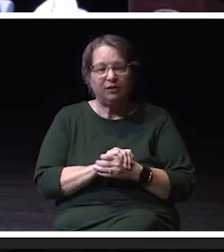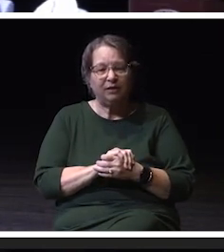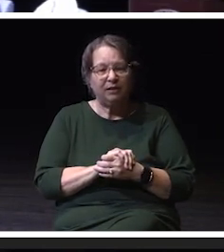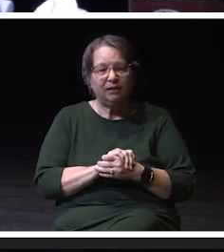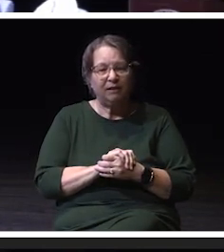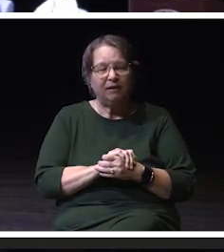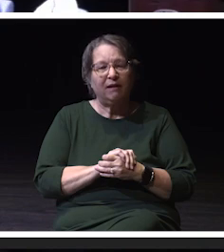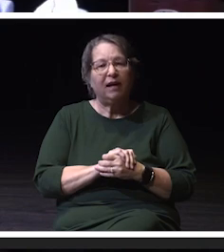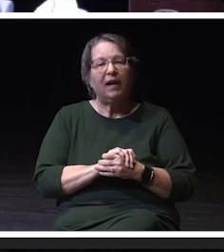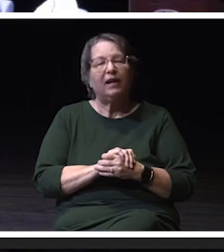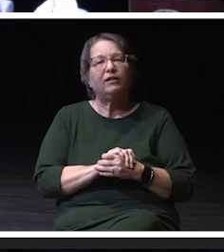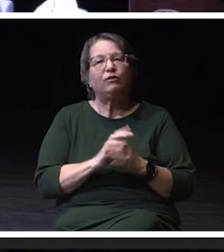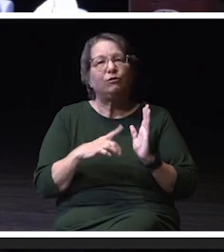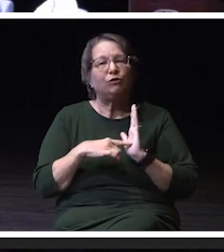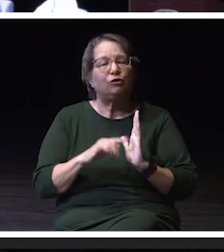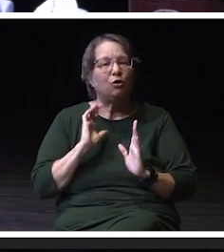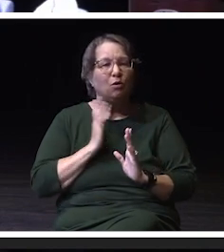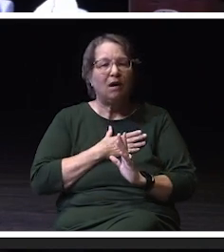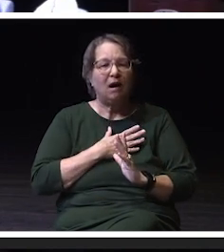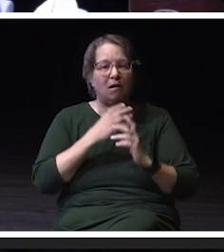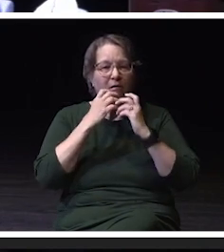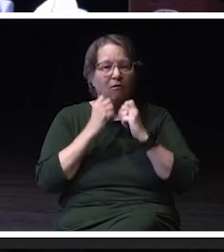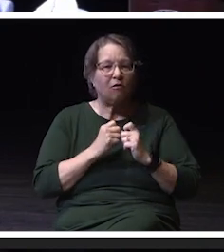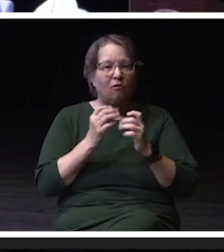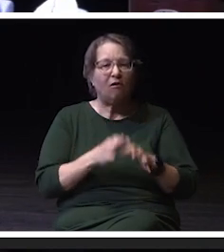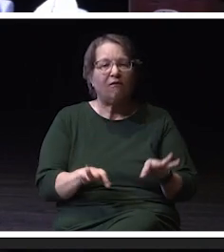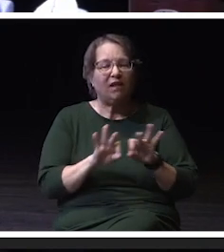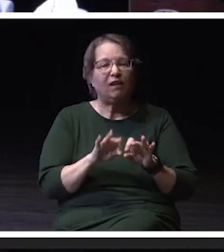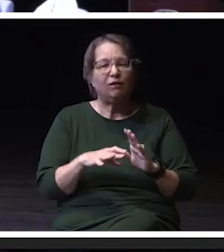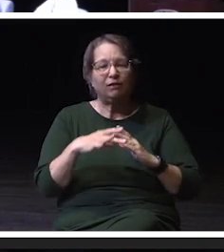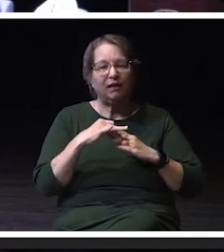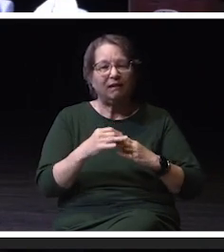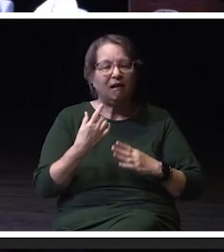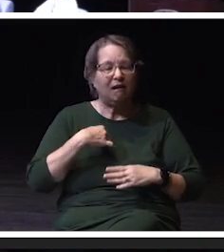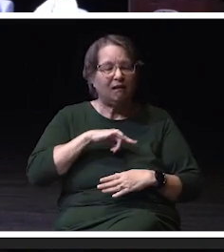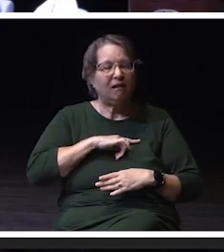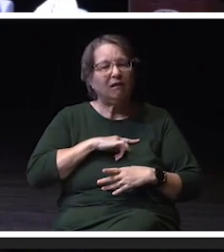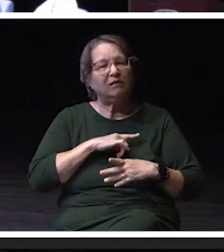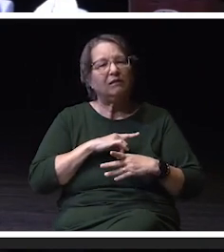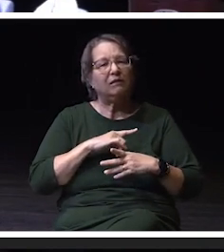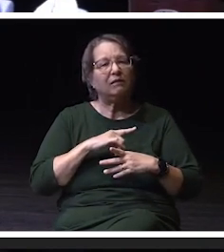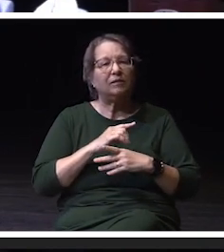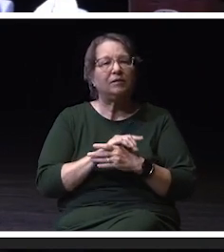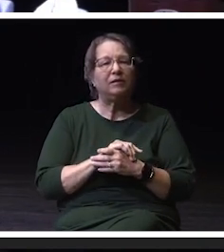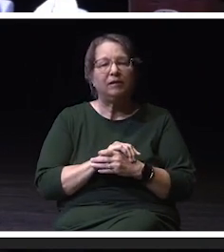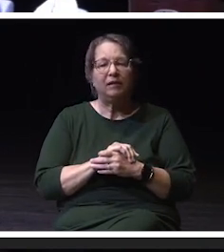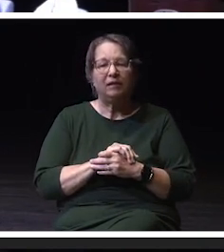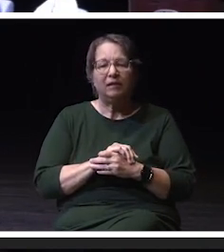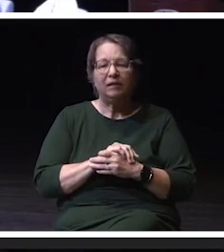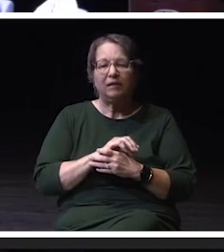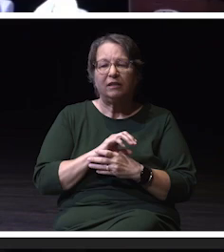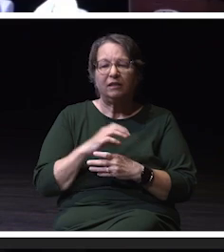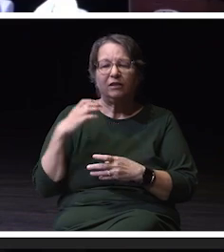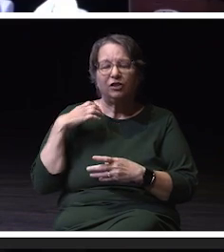as an institution and, and guiding us in these spaces. So, Chief, can you just talk for a moment